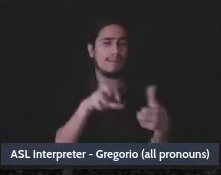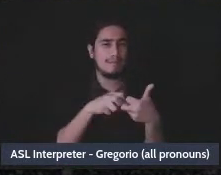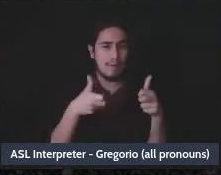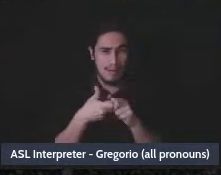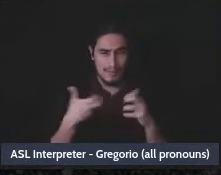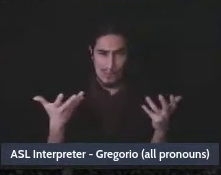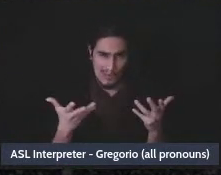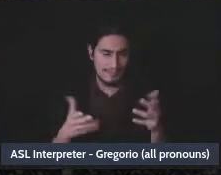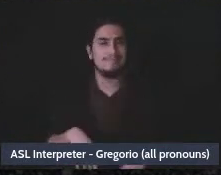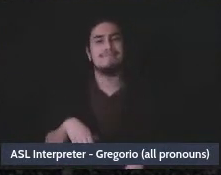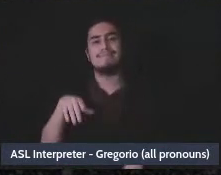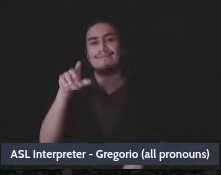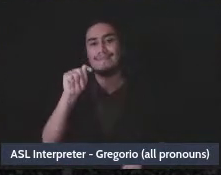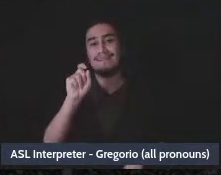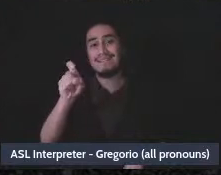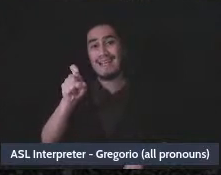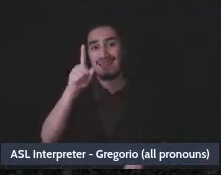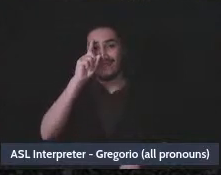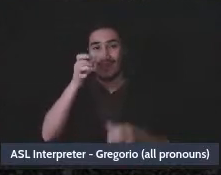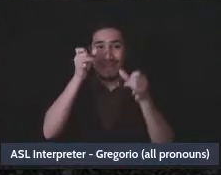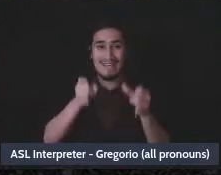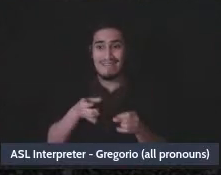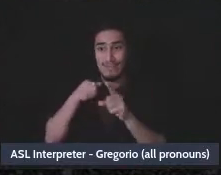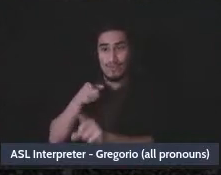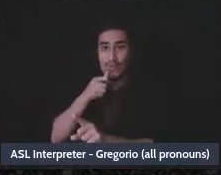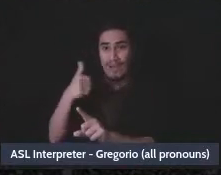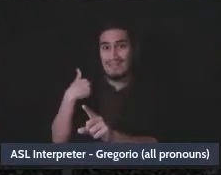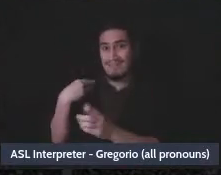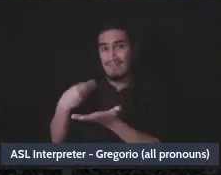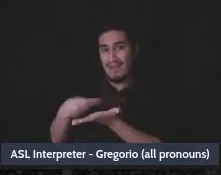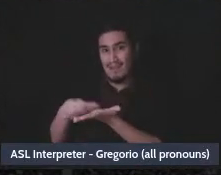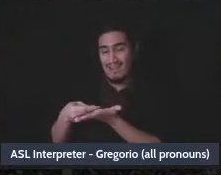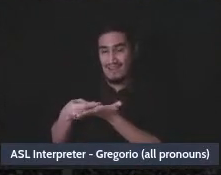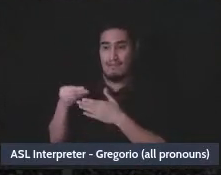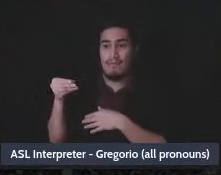is there a tax on the individual who has money going through their Venmo or their Paypal or